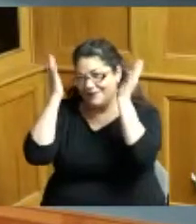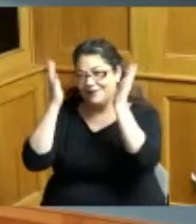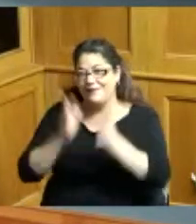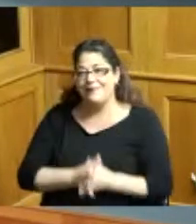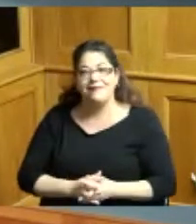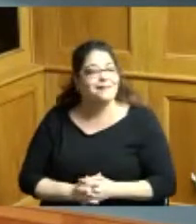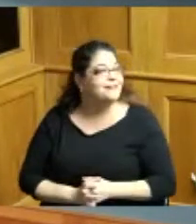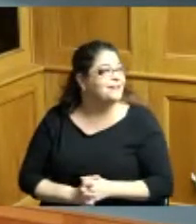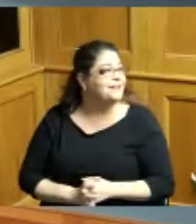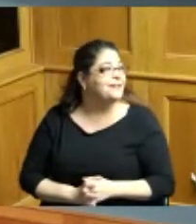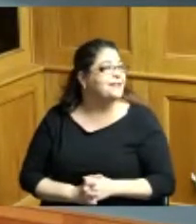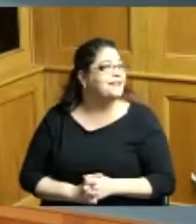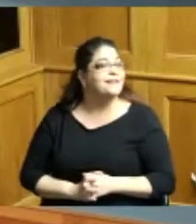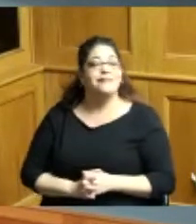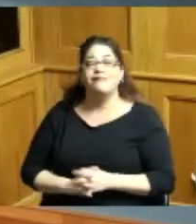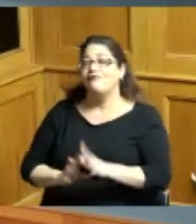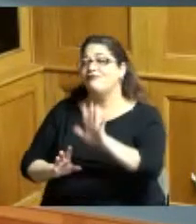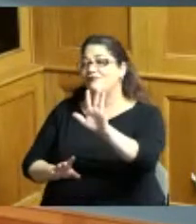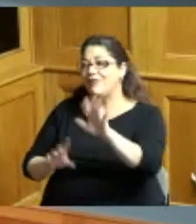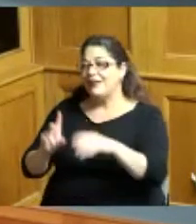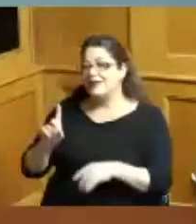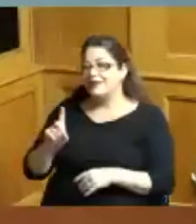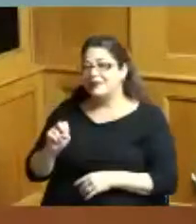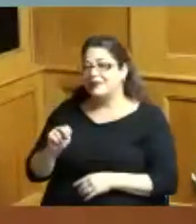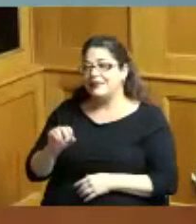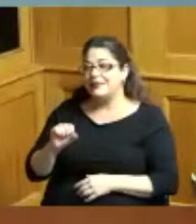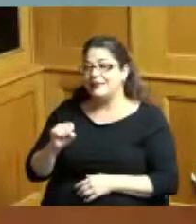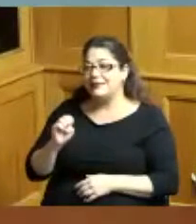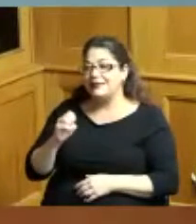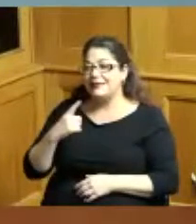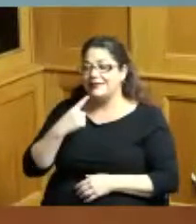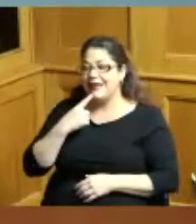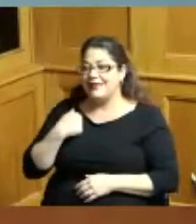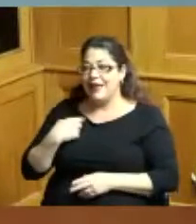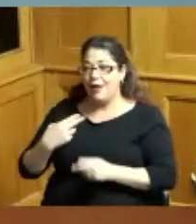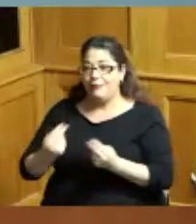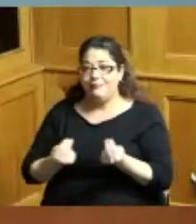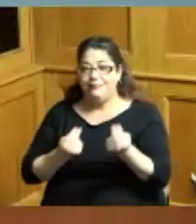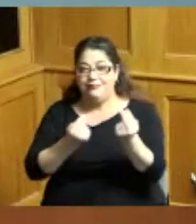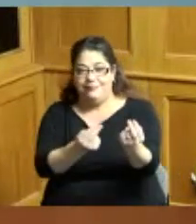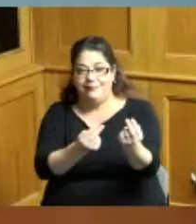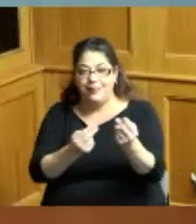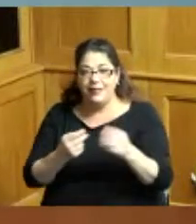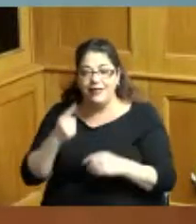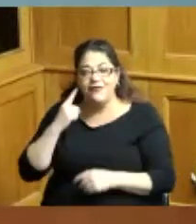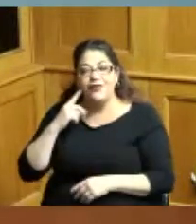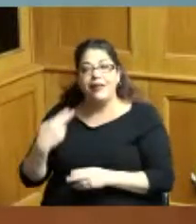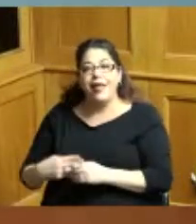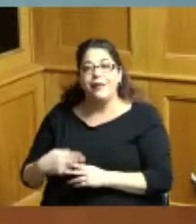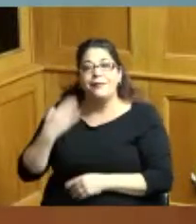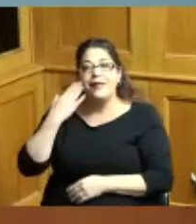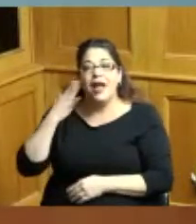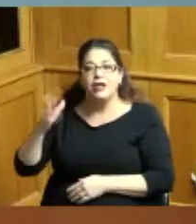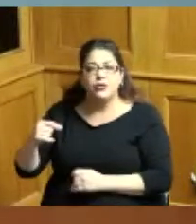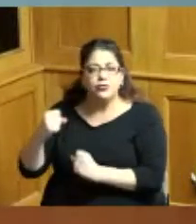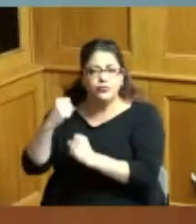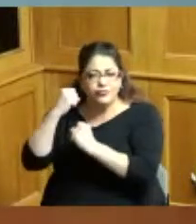let me just say Margot is I'm nominating Margaret because her intense dedication